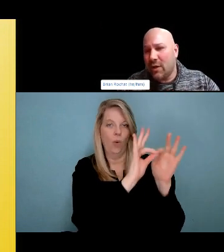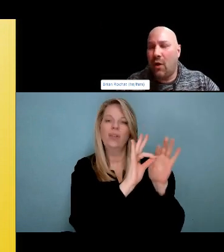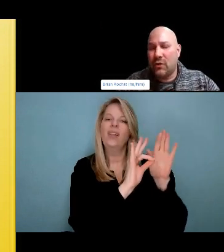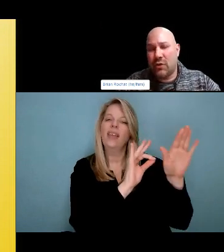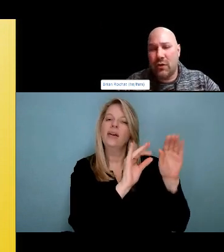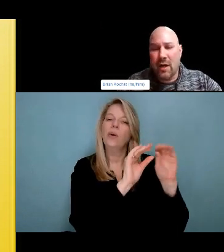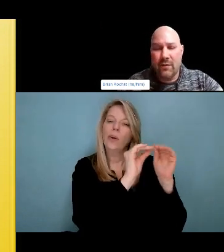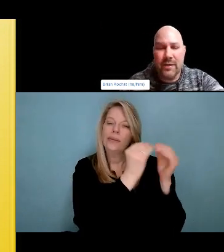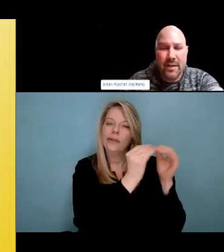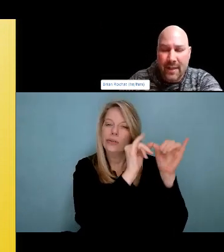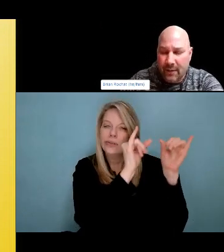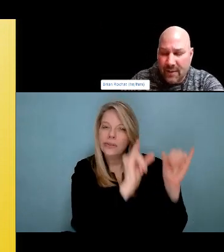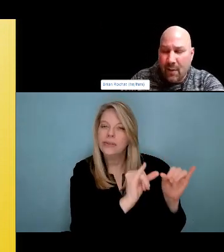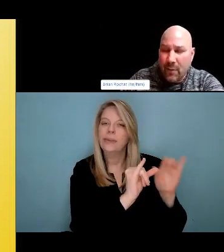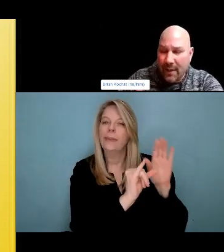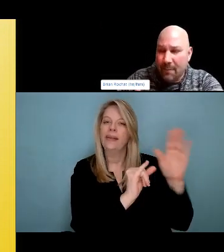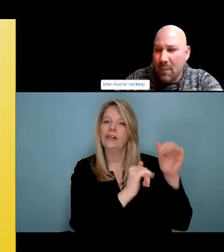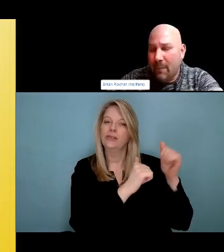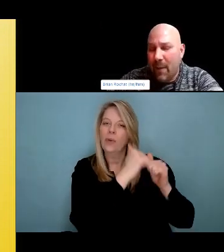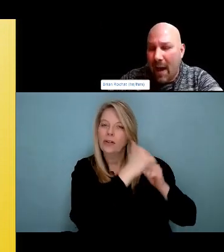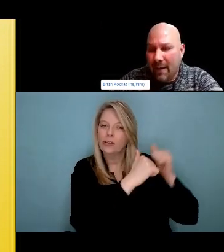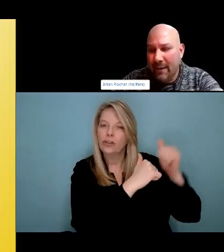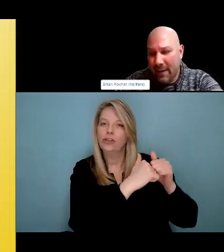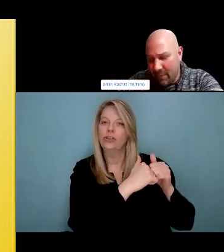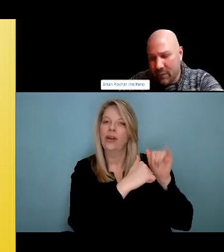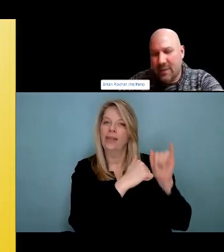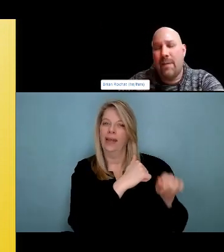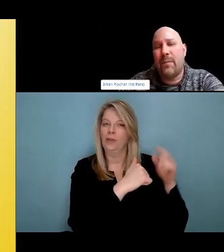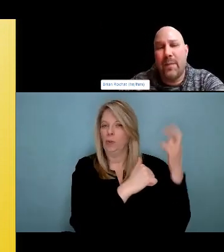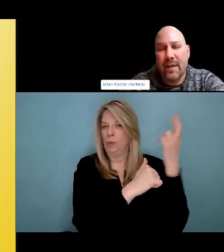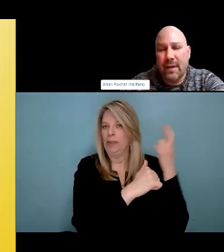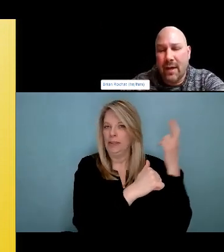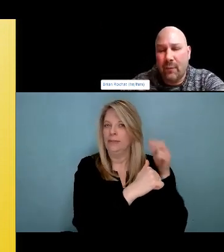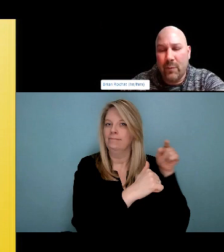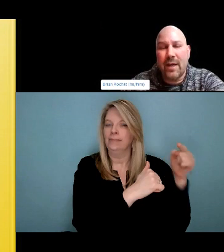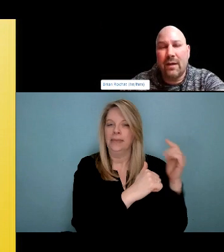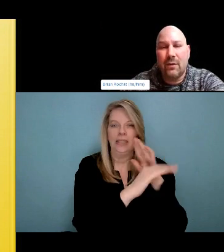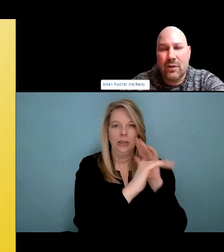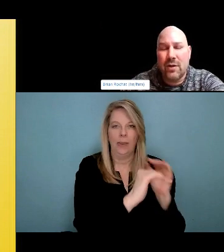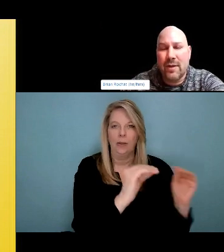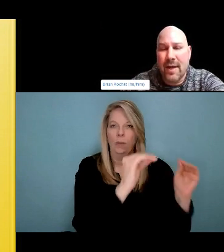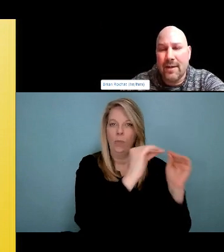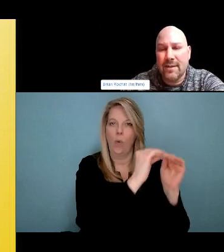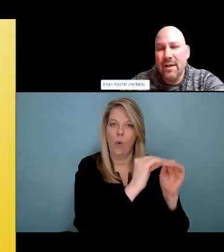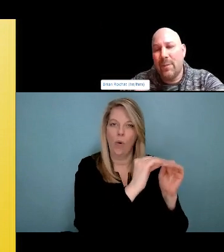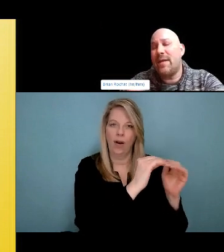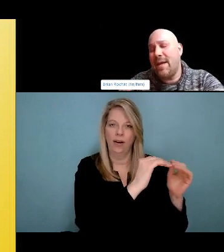health. Social and economic consequences that may ensue from the use of both legal and illegal psychoactive drugs without necessarily reducing drug use. Its cornerstone for public health, human rights